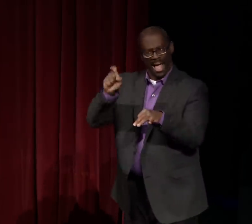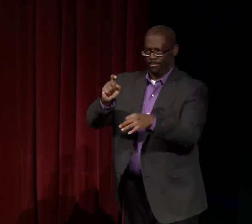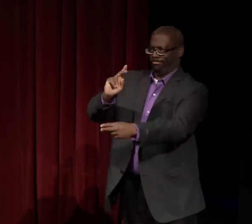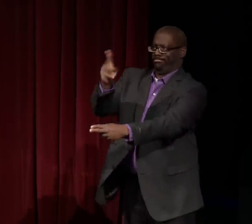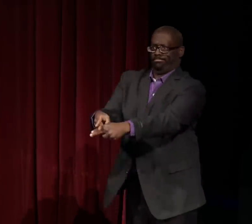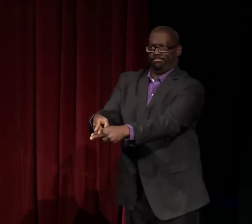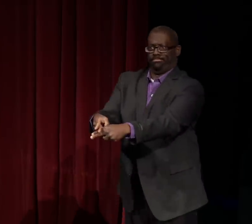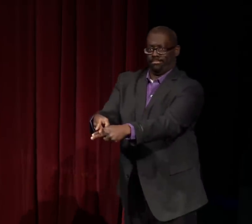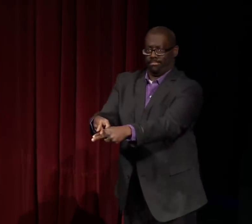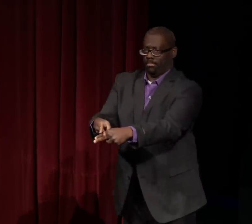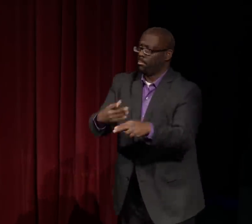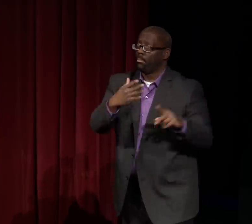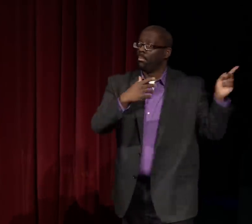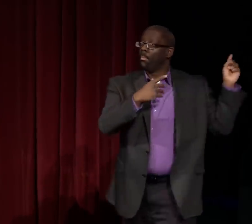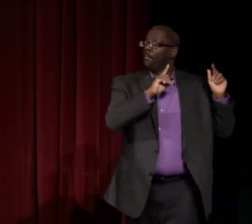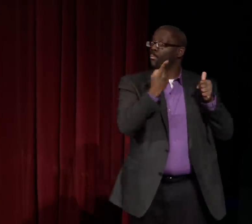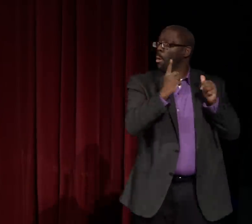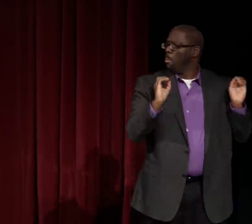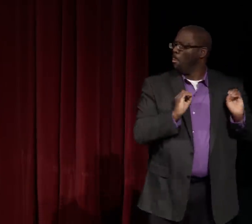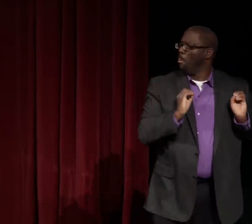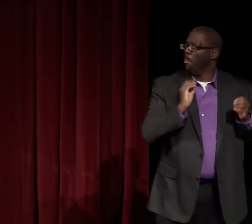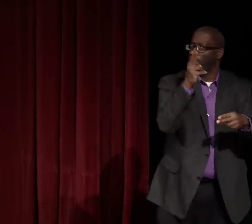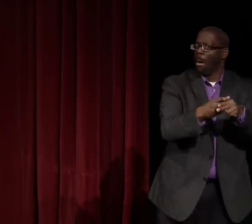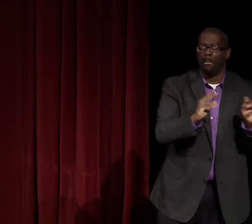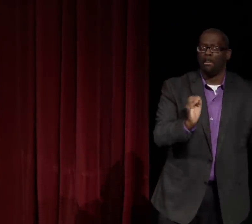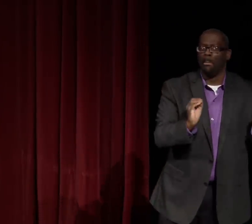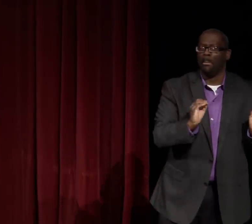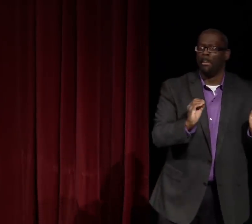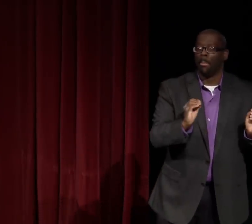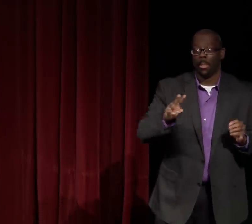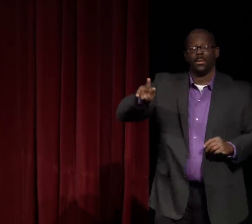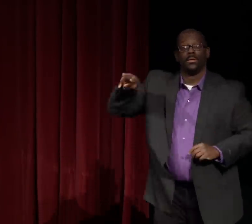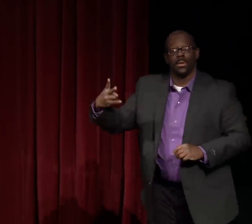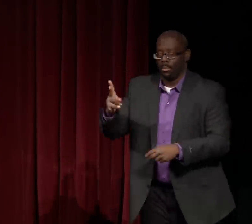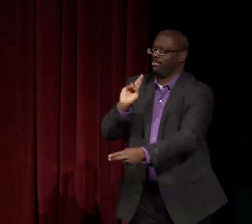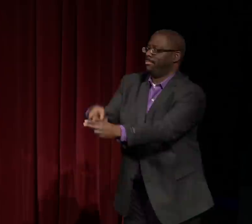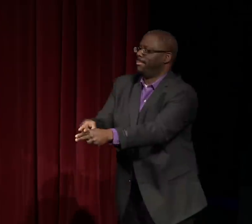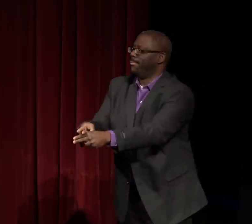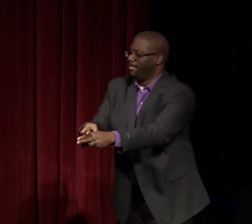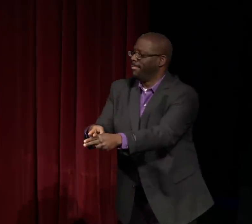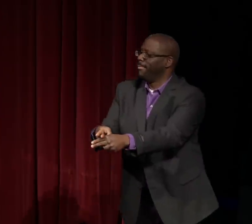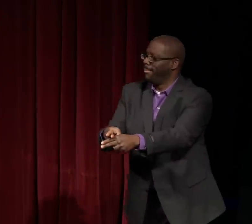And she knew it was important to hold people accountable and name names.